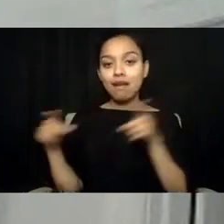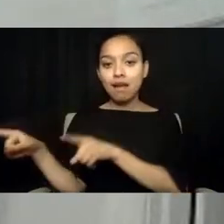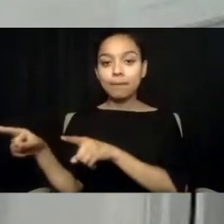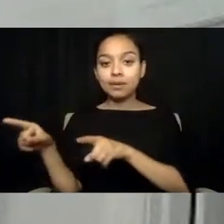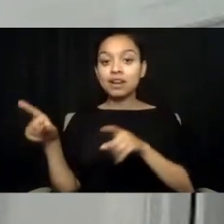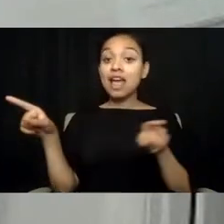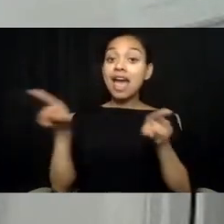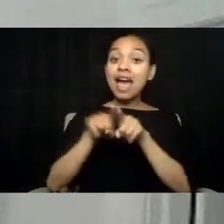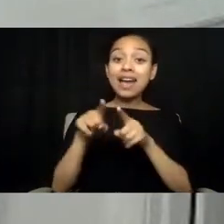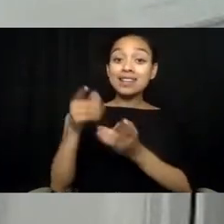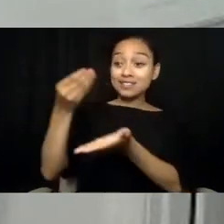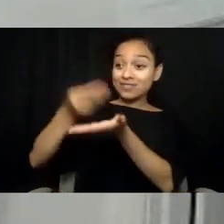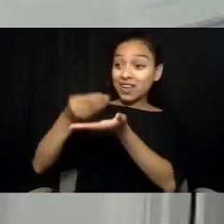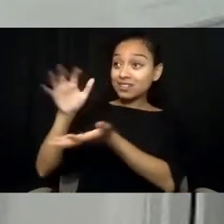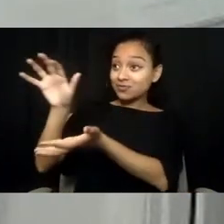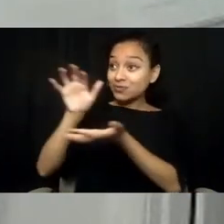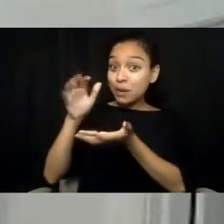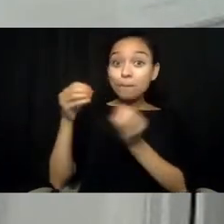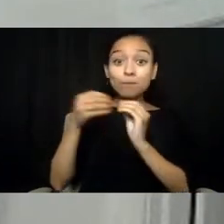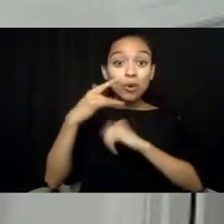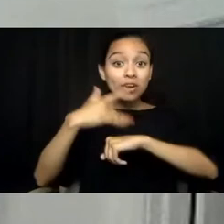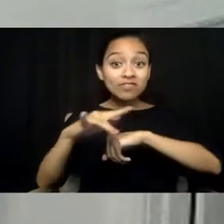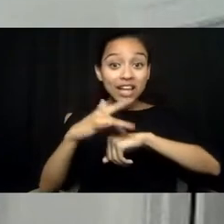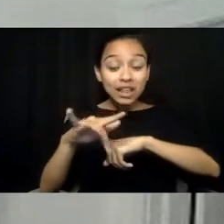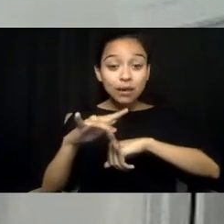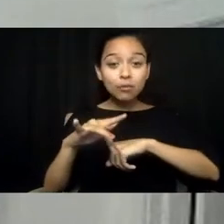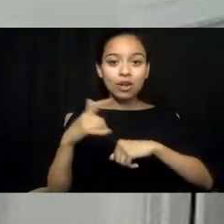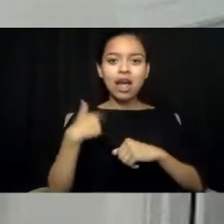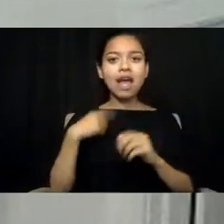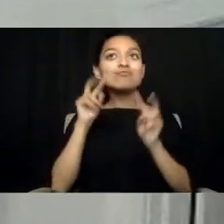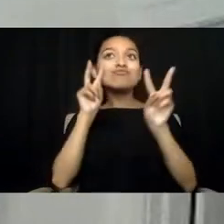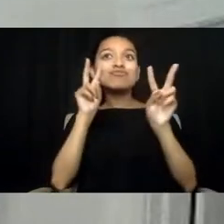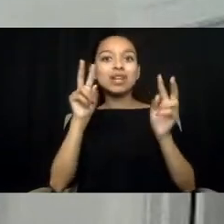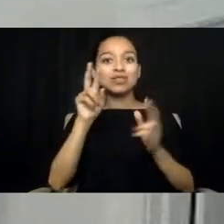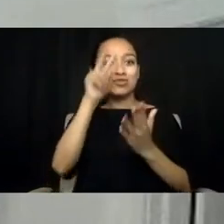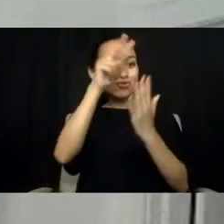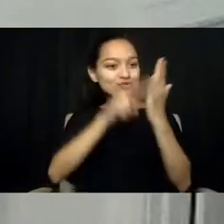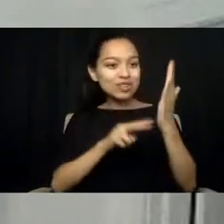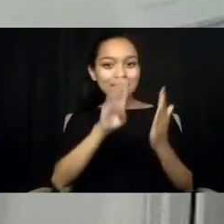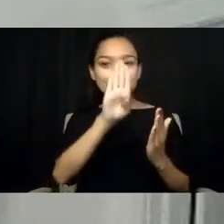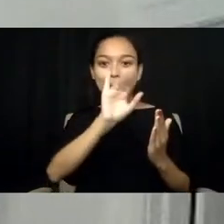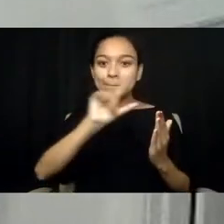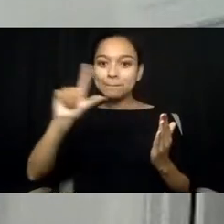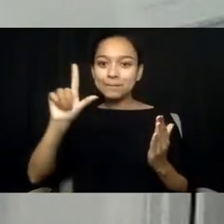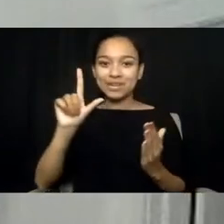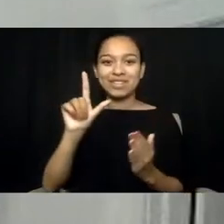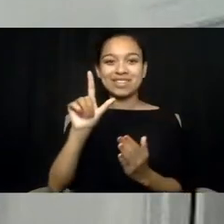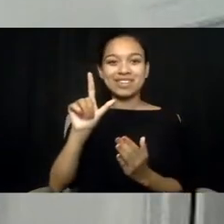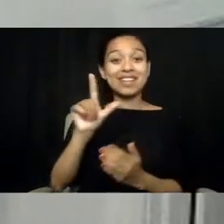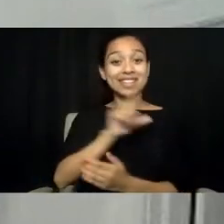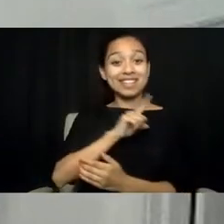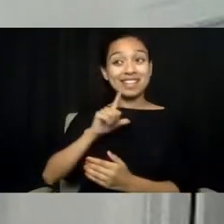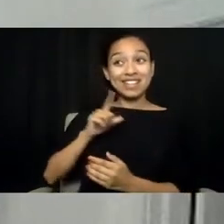I'm looking forward to reading the bill of the legislator who spoke just before me from California.